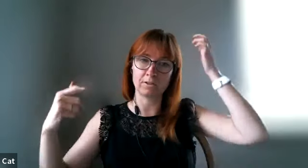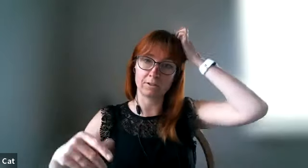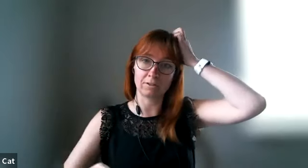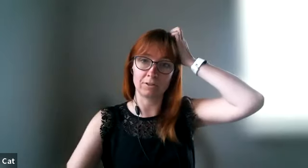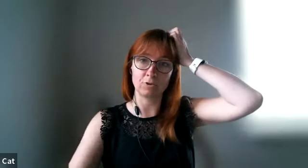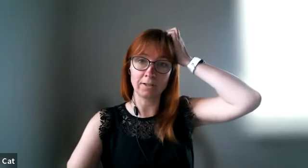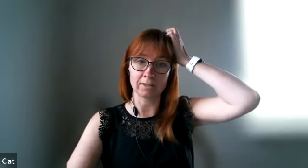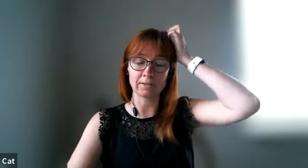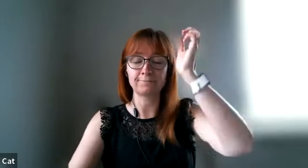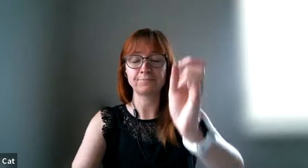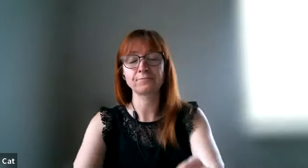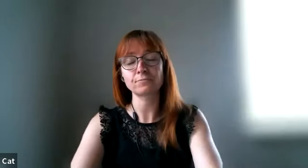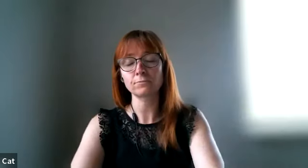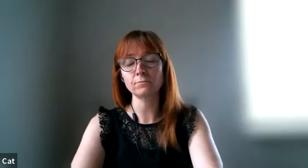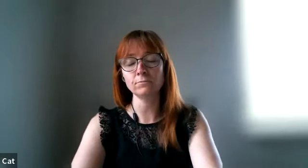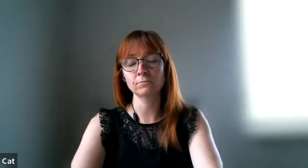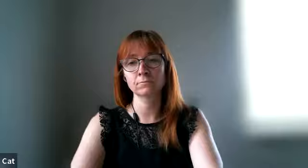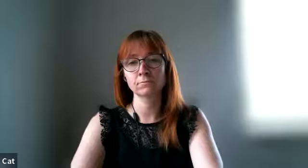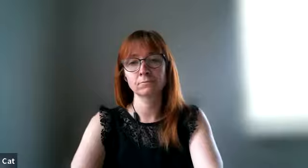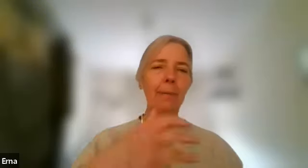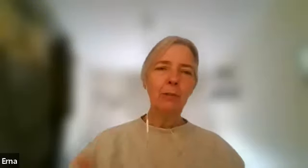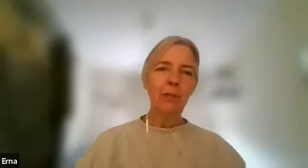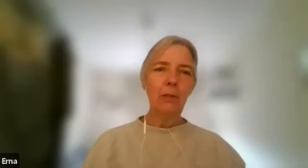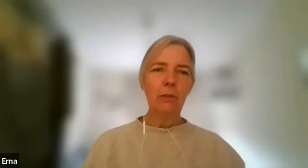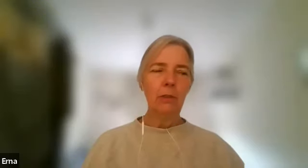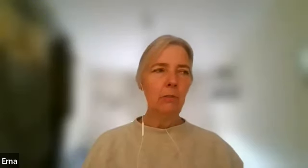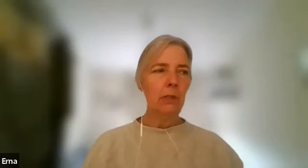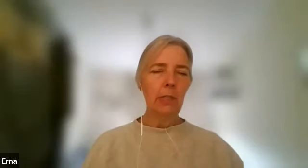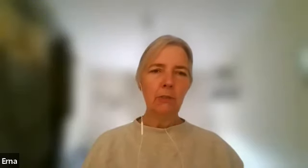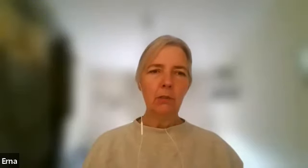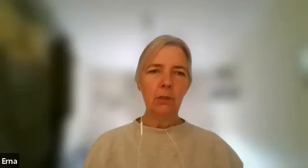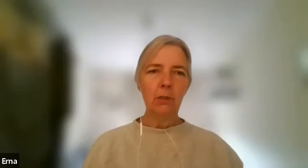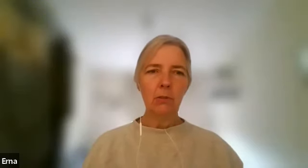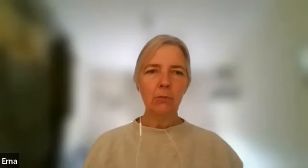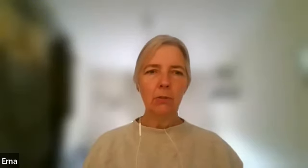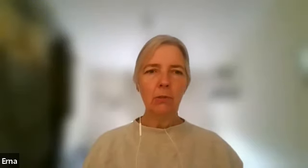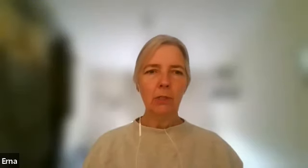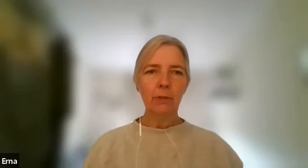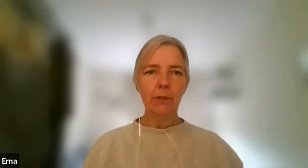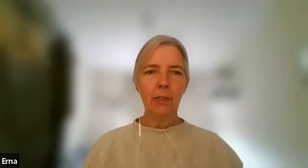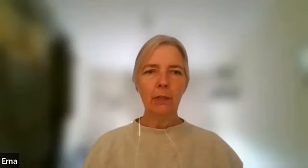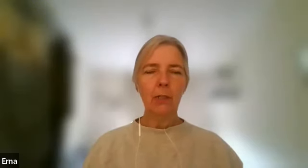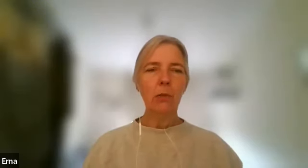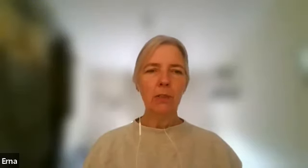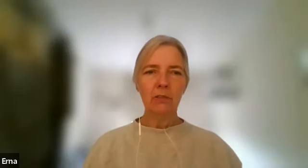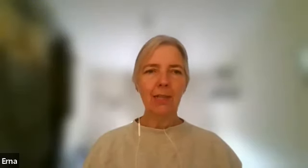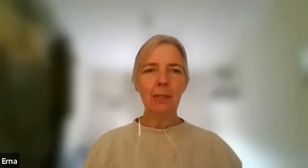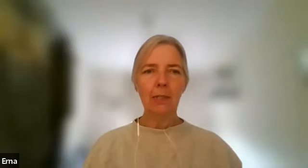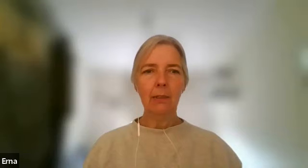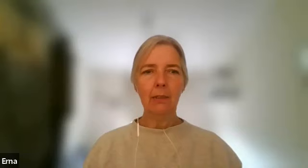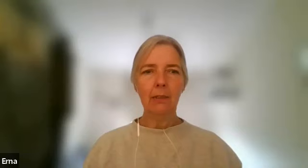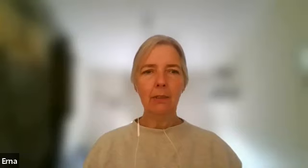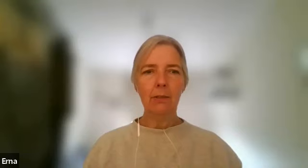in in your mind yeah because now you know the kids are grown enough and they know exactly um